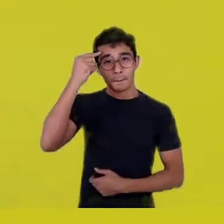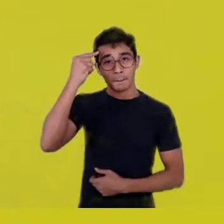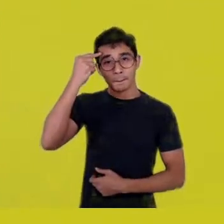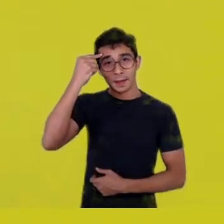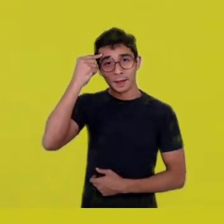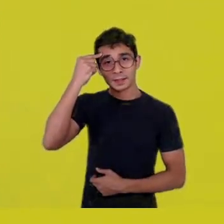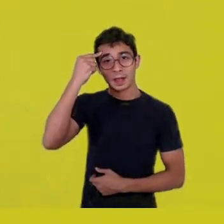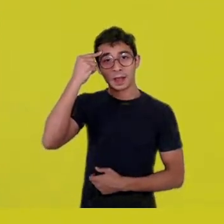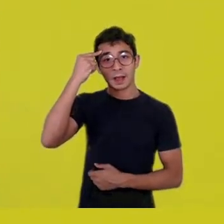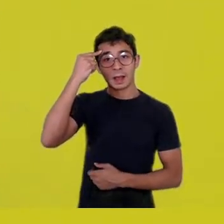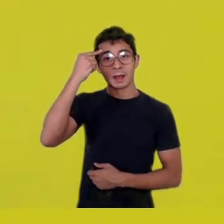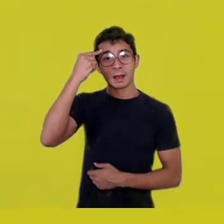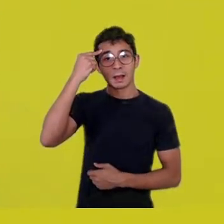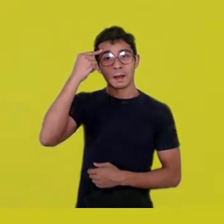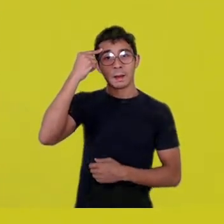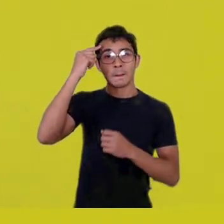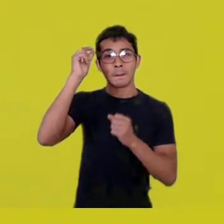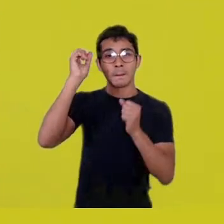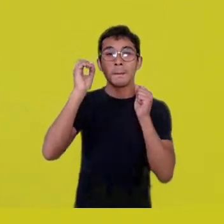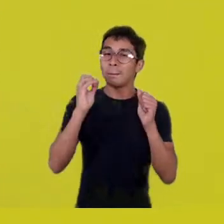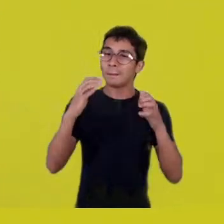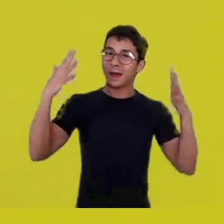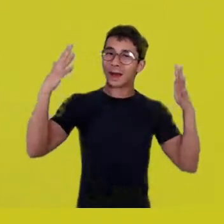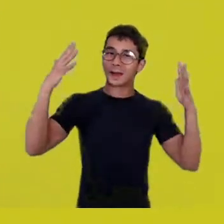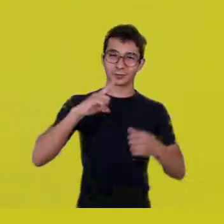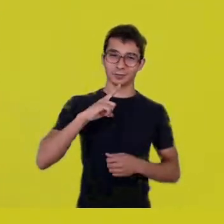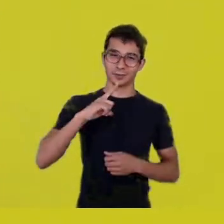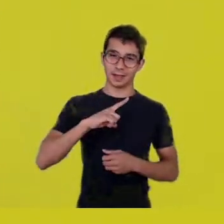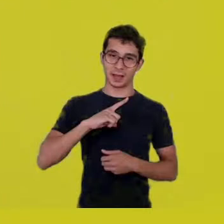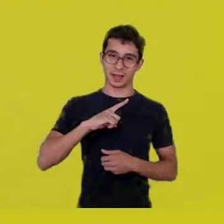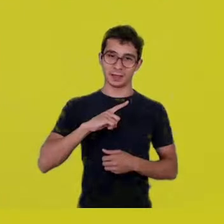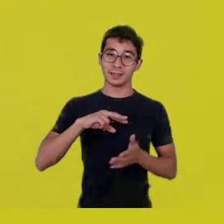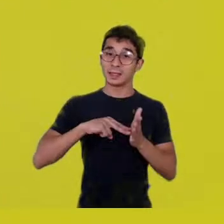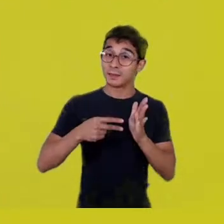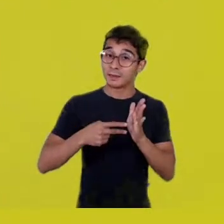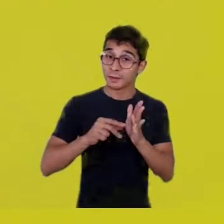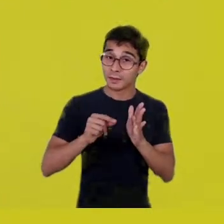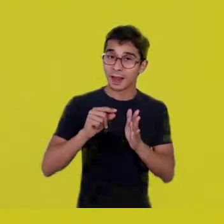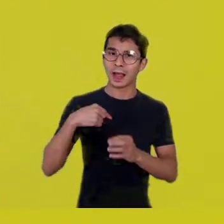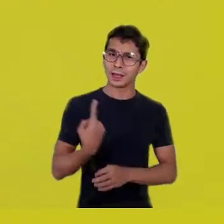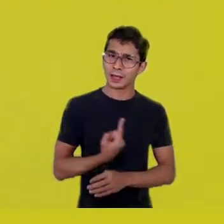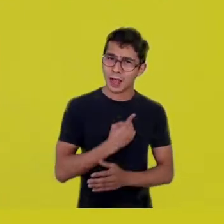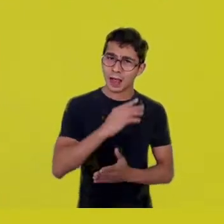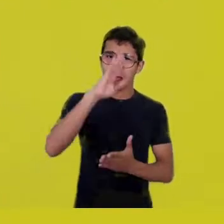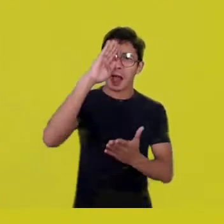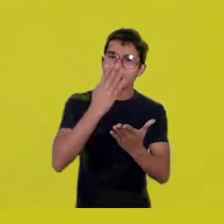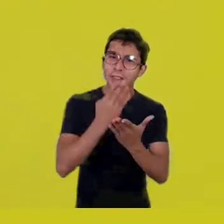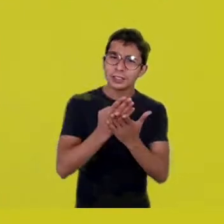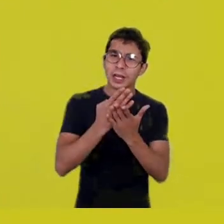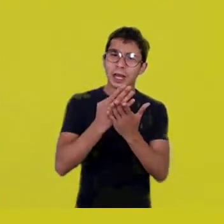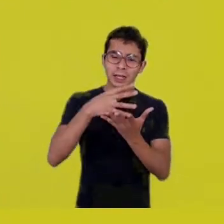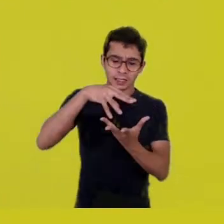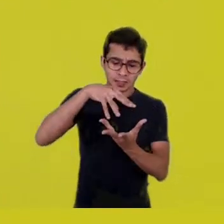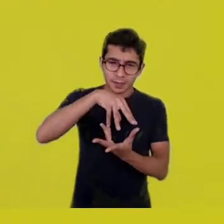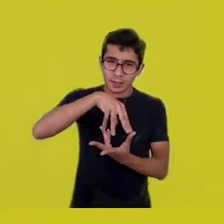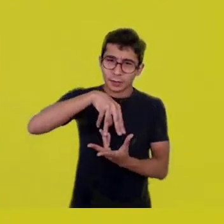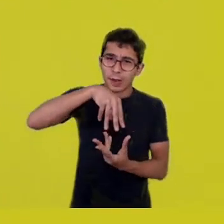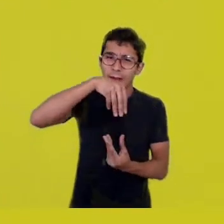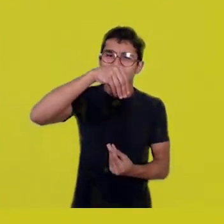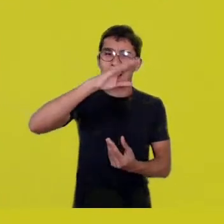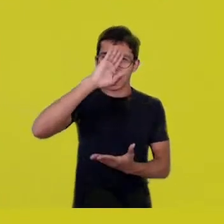the spirituality, the narratives that our grandparents, our forebears